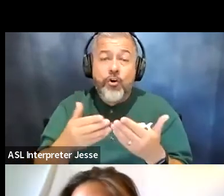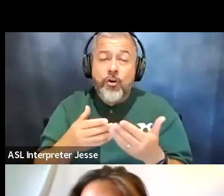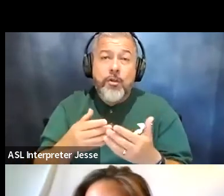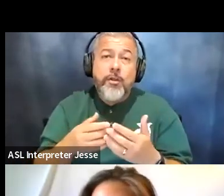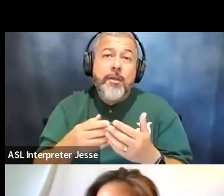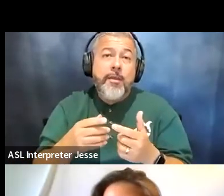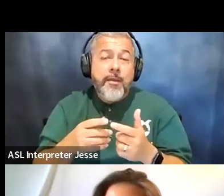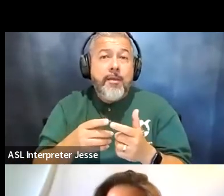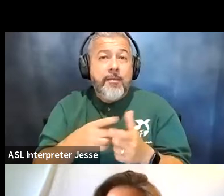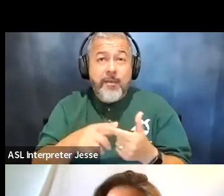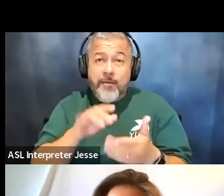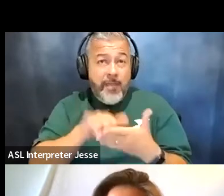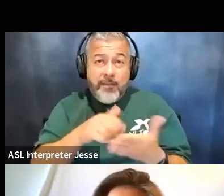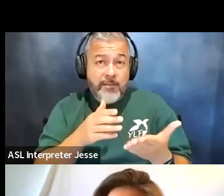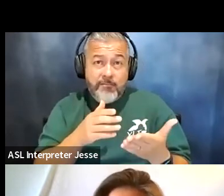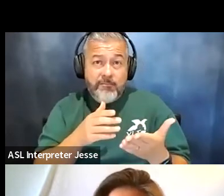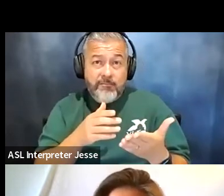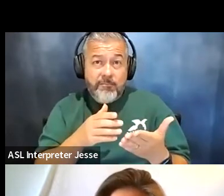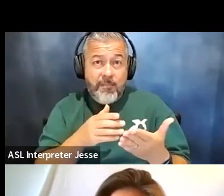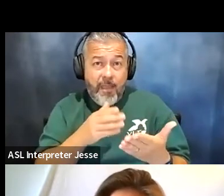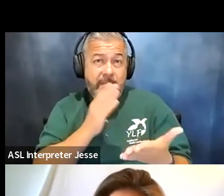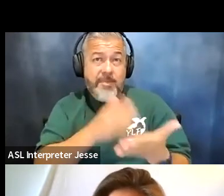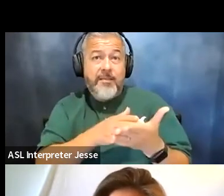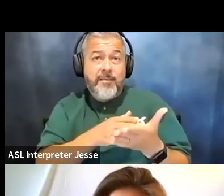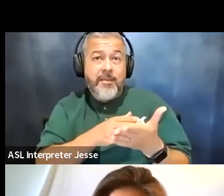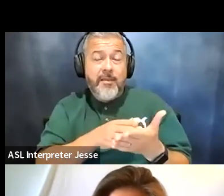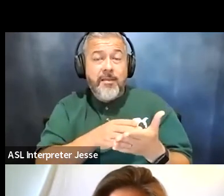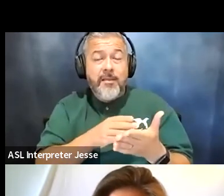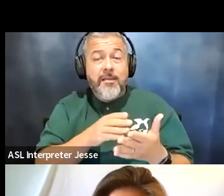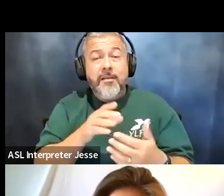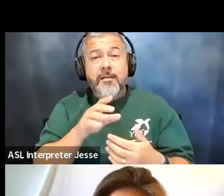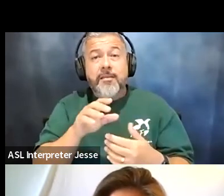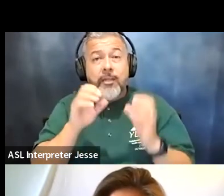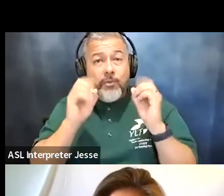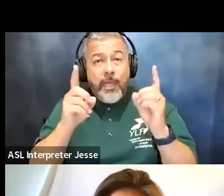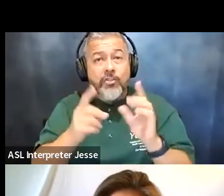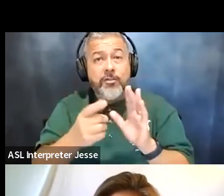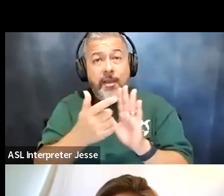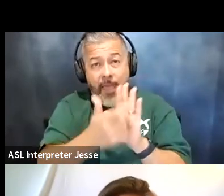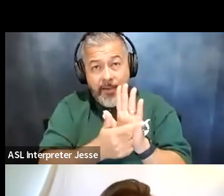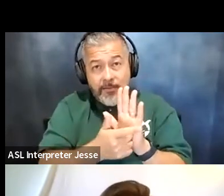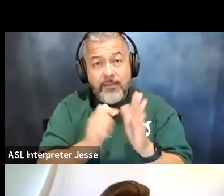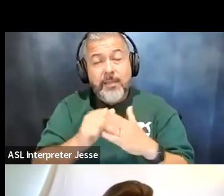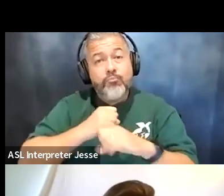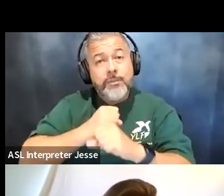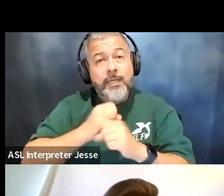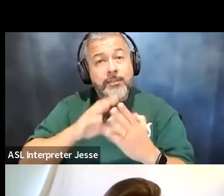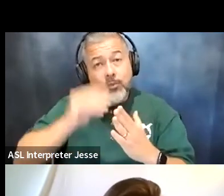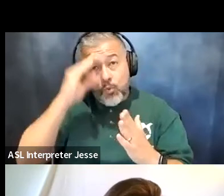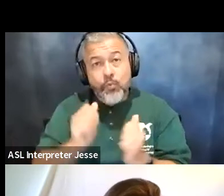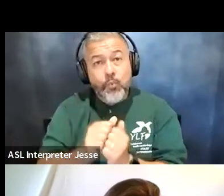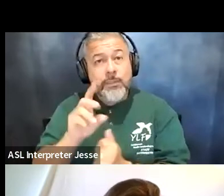that that's against the um the education act that protects students with disabilities and so